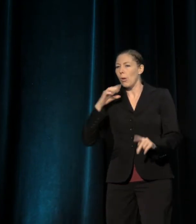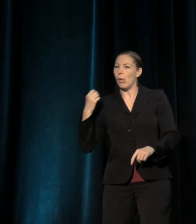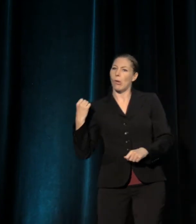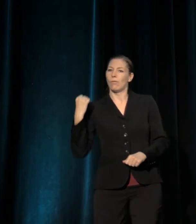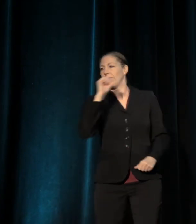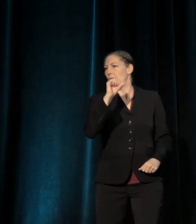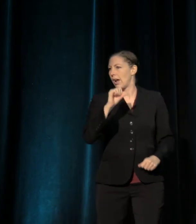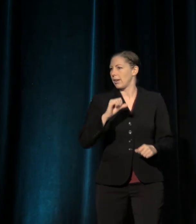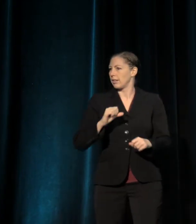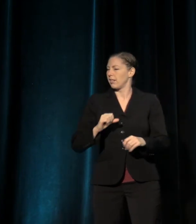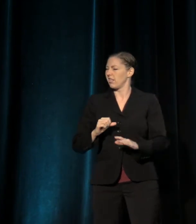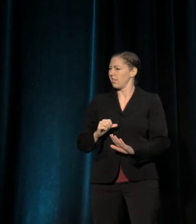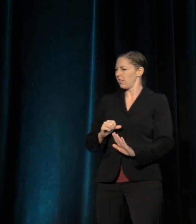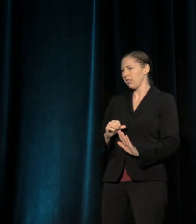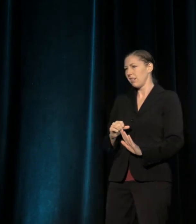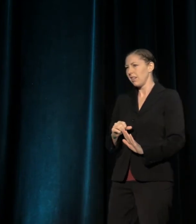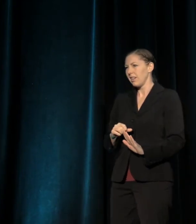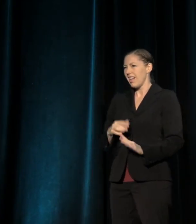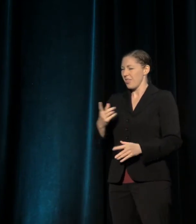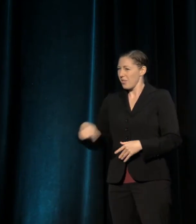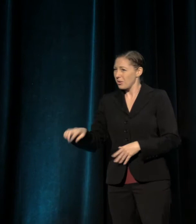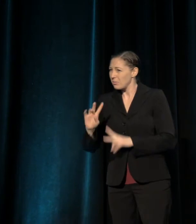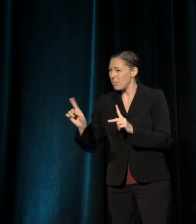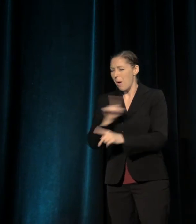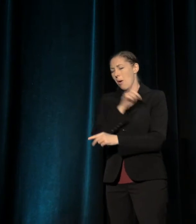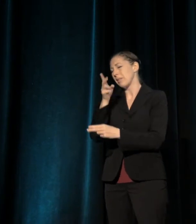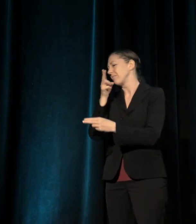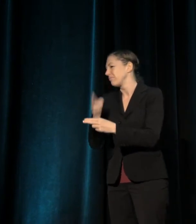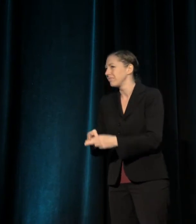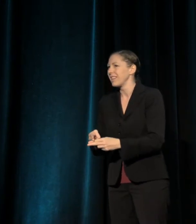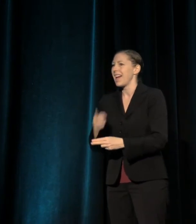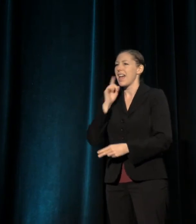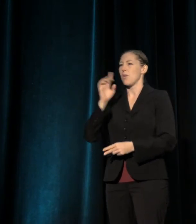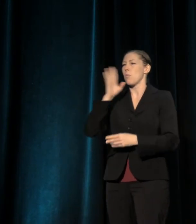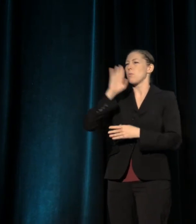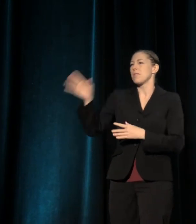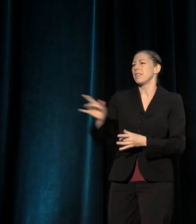in which they are the targets of some sort of apocalyptic vengeance and rage.